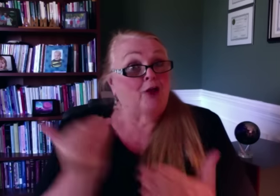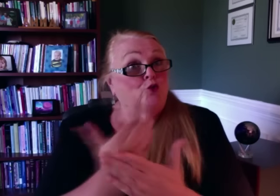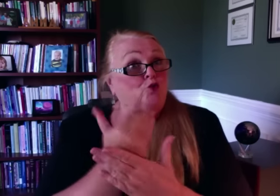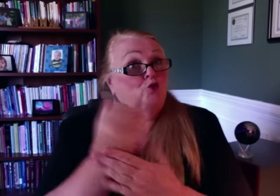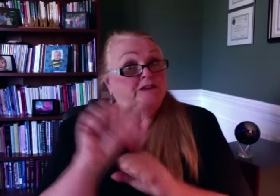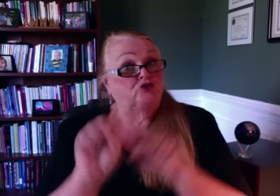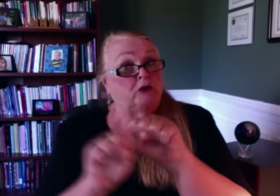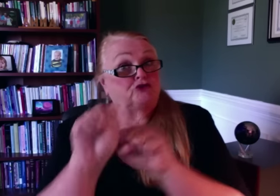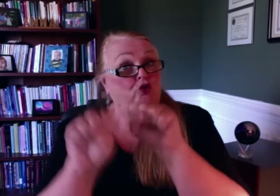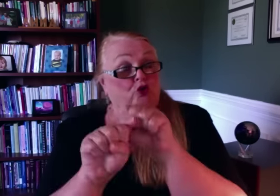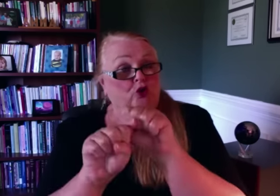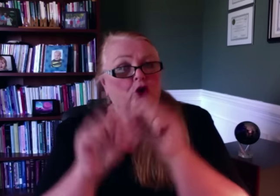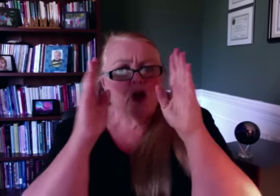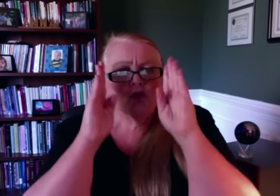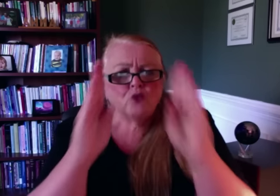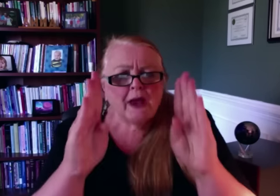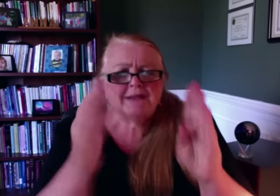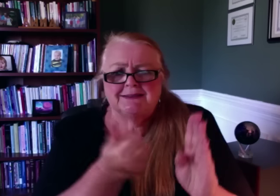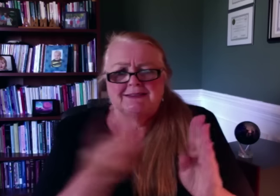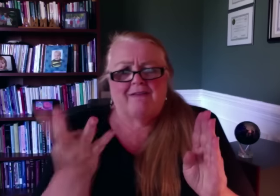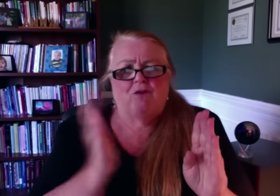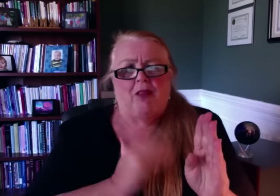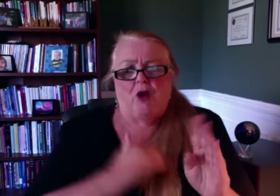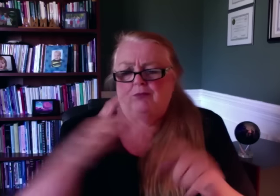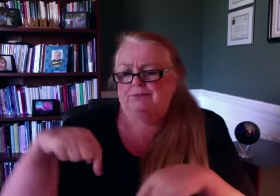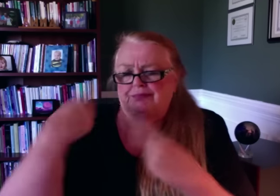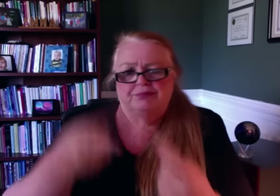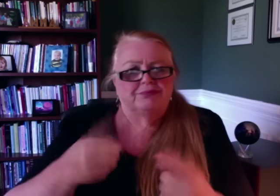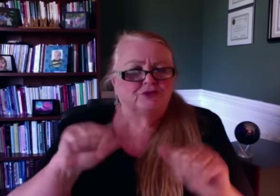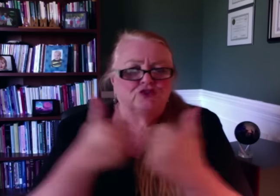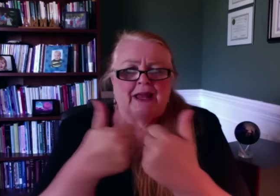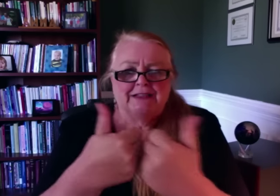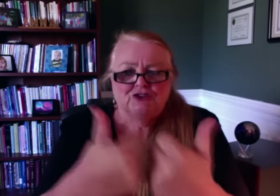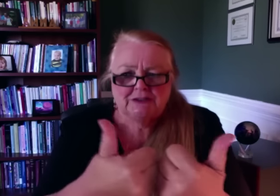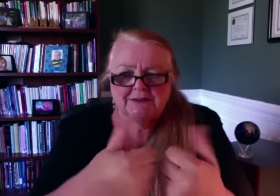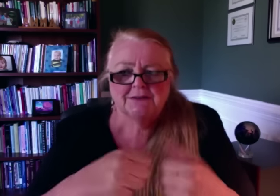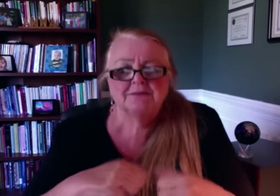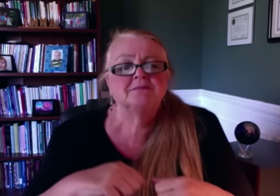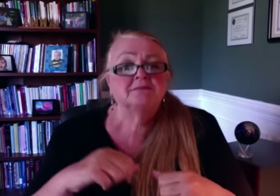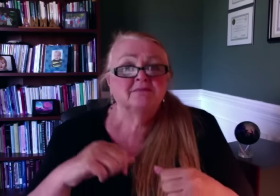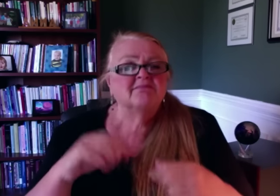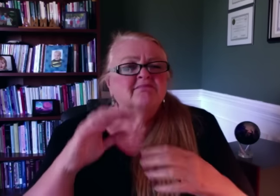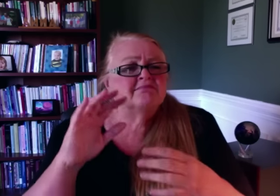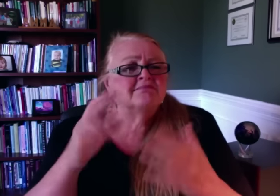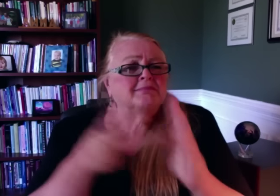The new structure addresses the inconsistencies that existed and many of the challenges before us.